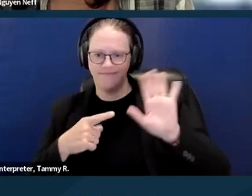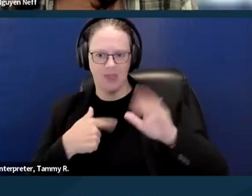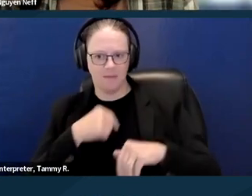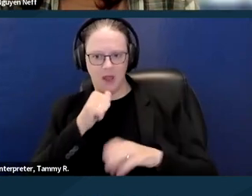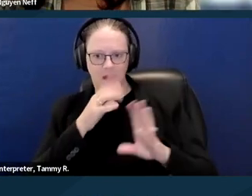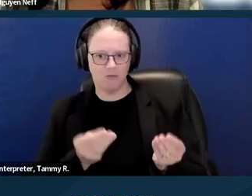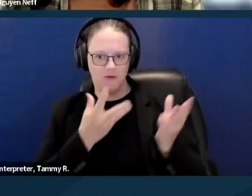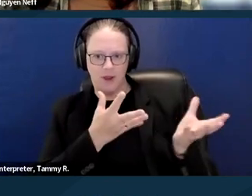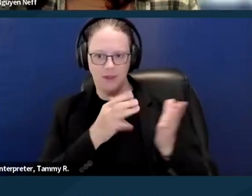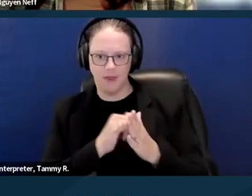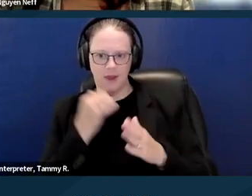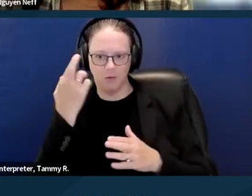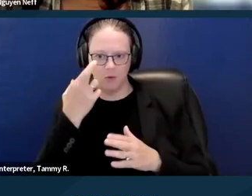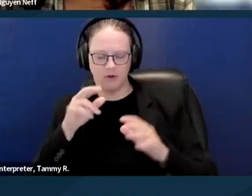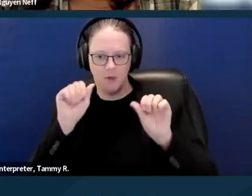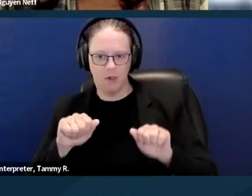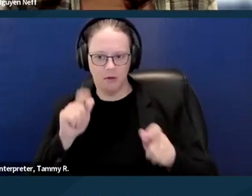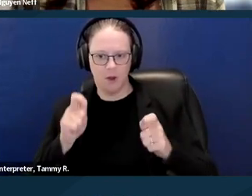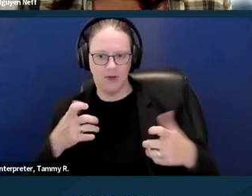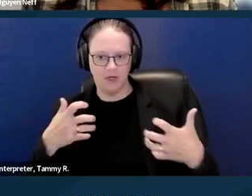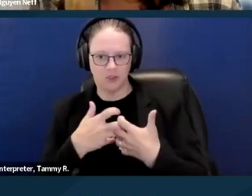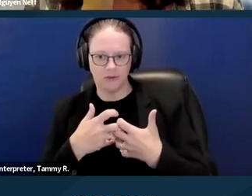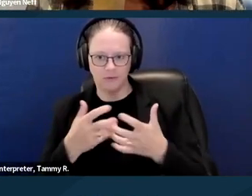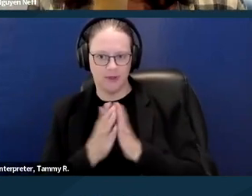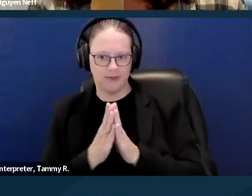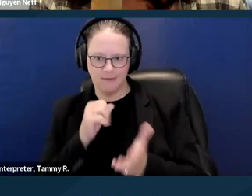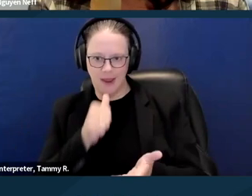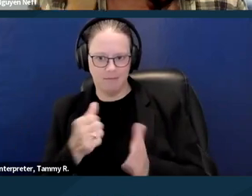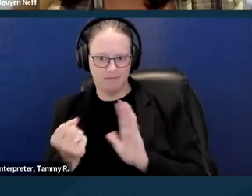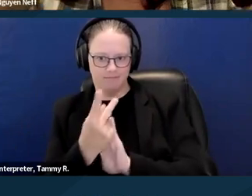if it could present a direct threat to the health and safety of other people.